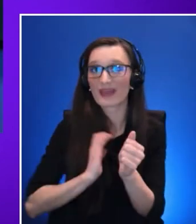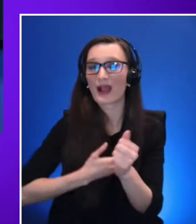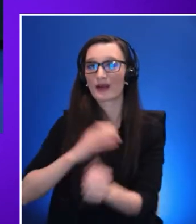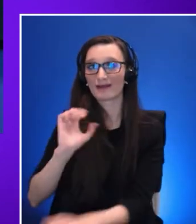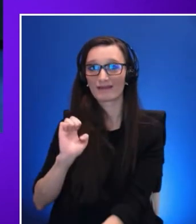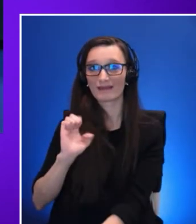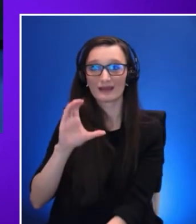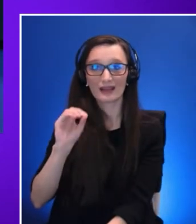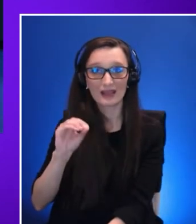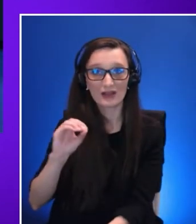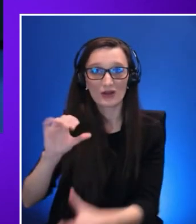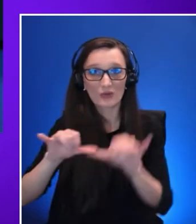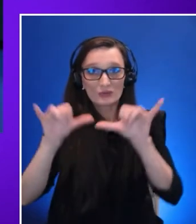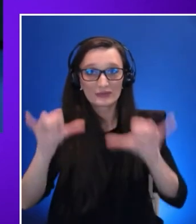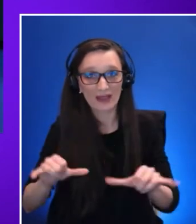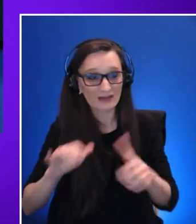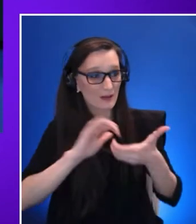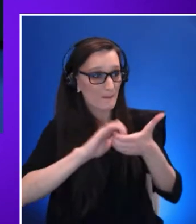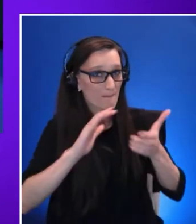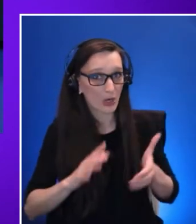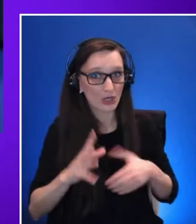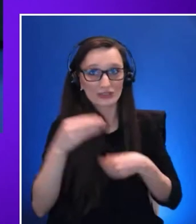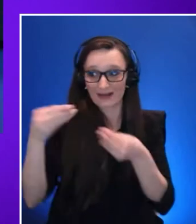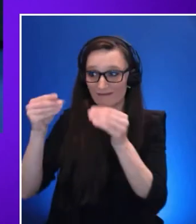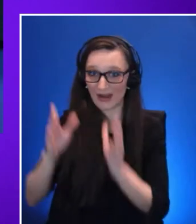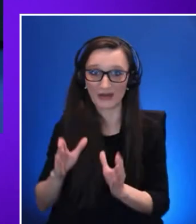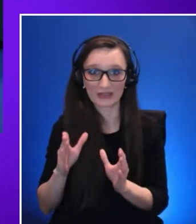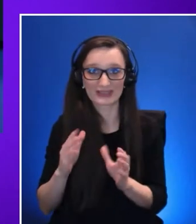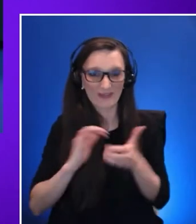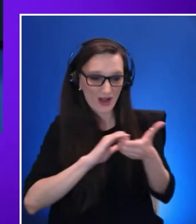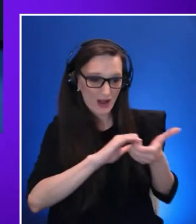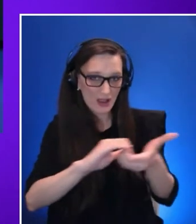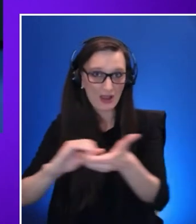as they continue to define the applications that are going to be used in the metaverse.